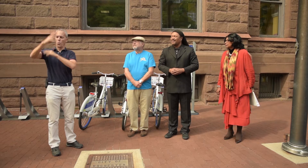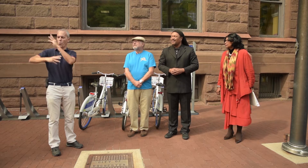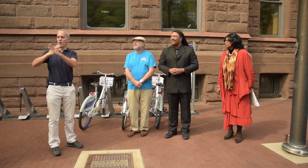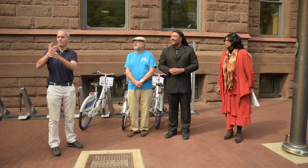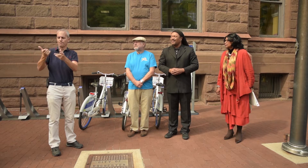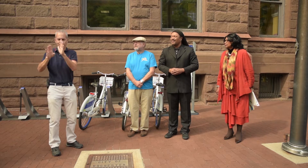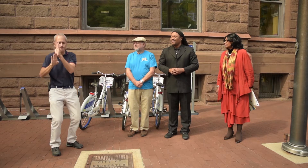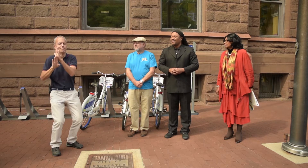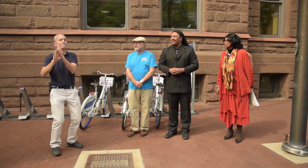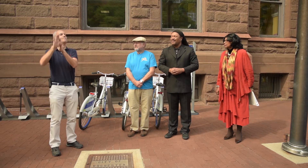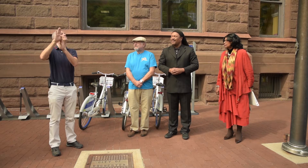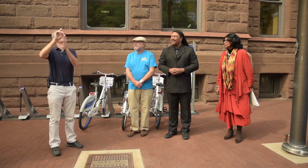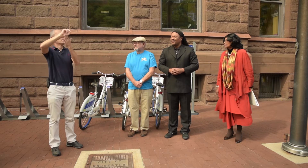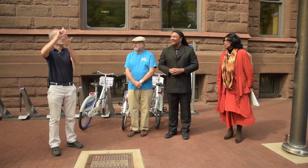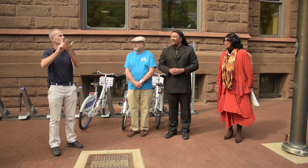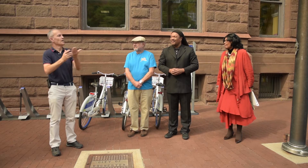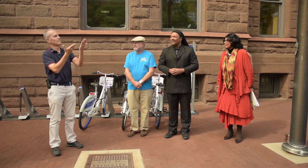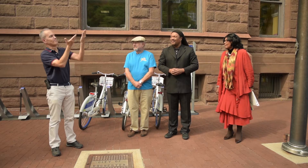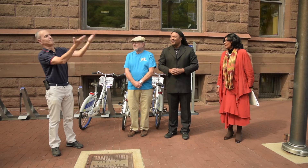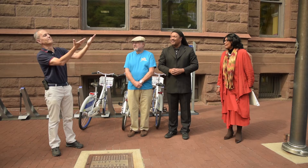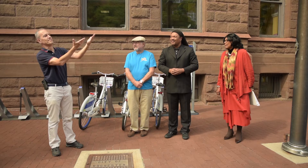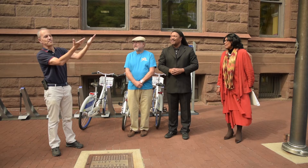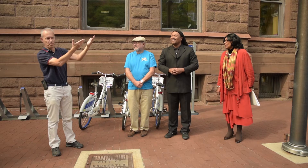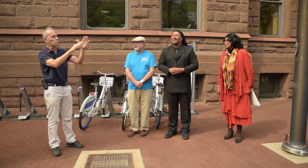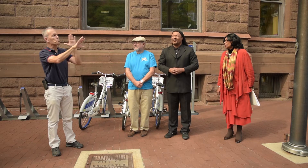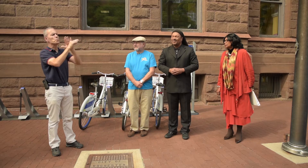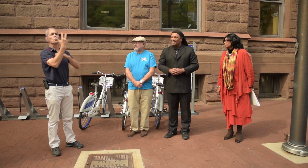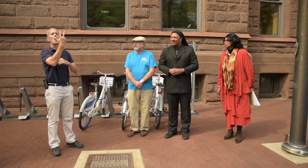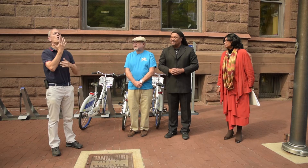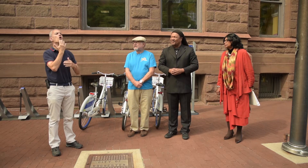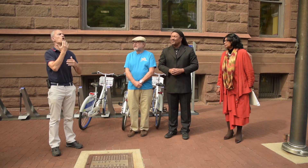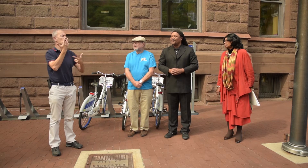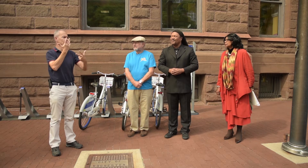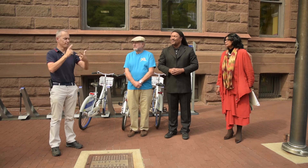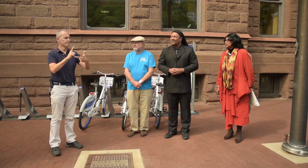To think about ideas to develop a world symbol for deaf culture